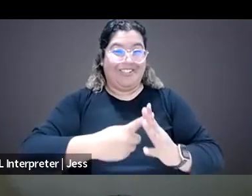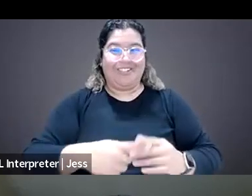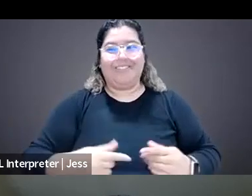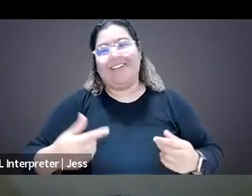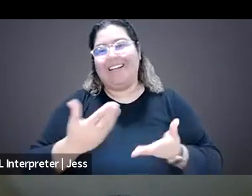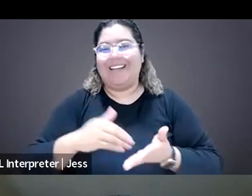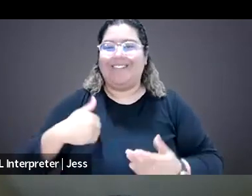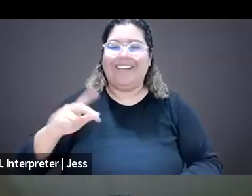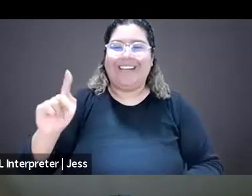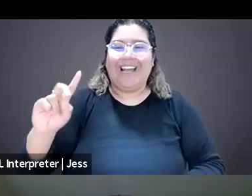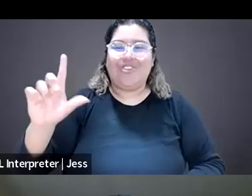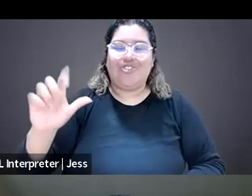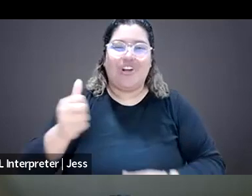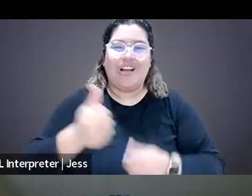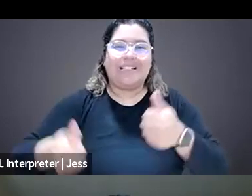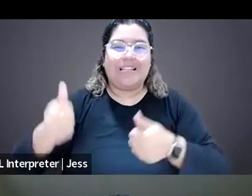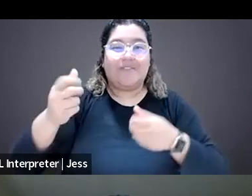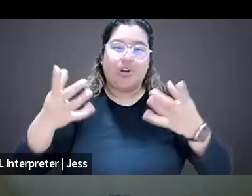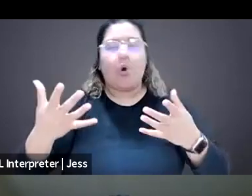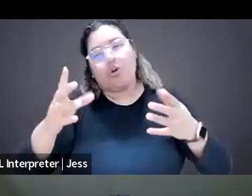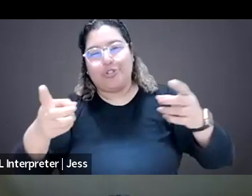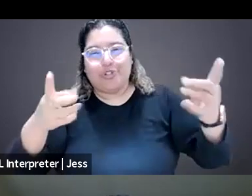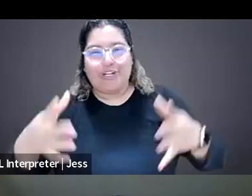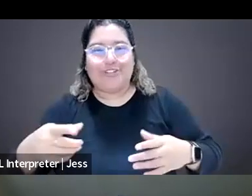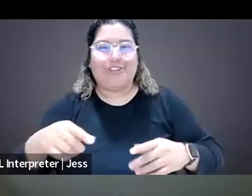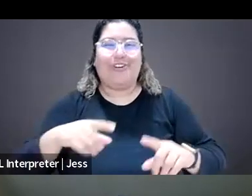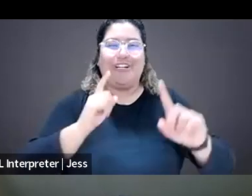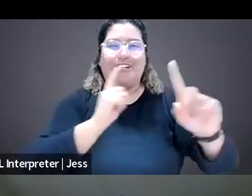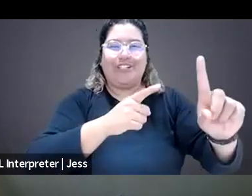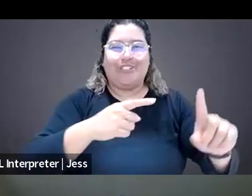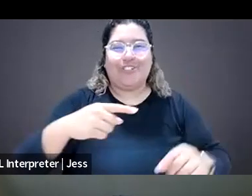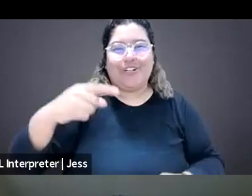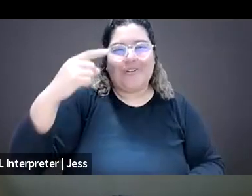executive director or director of the Initiative for Representative First Amendment.